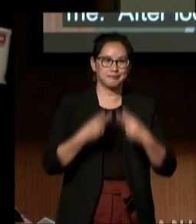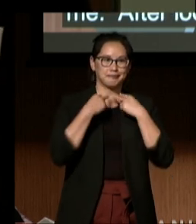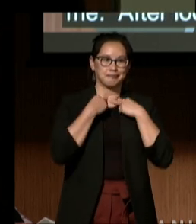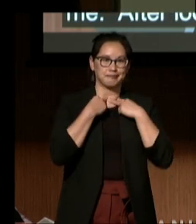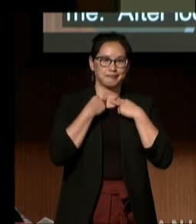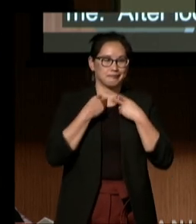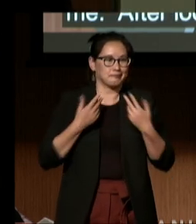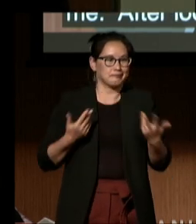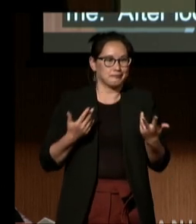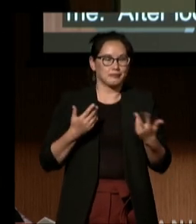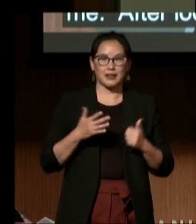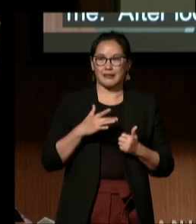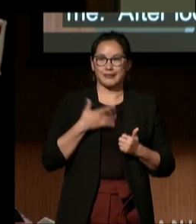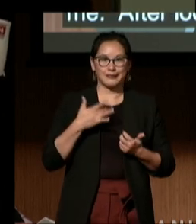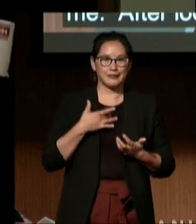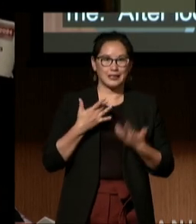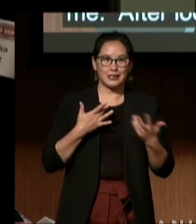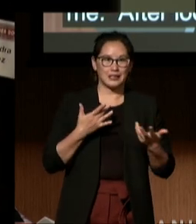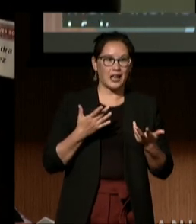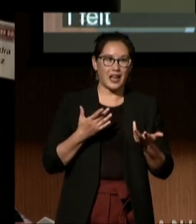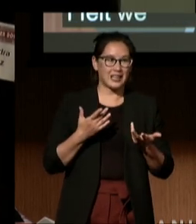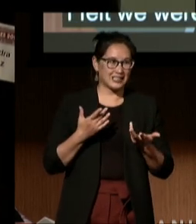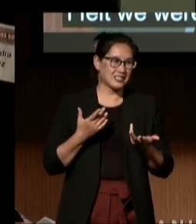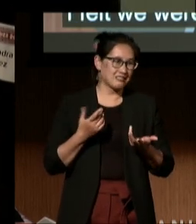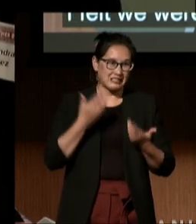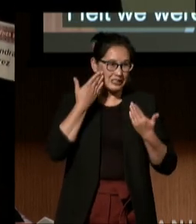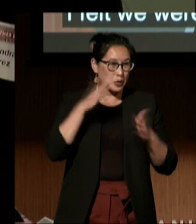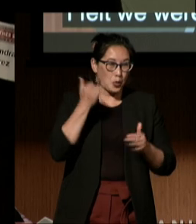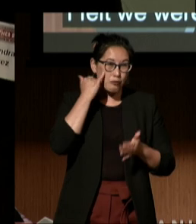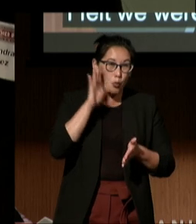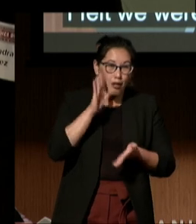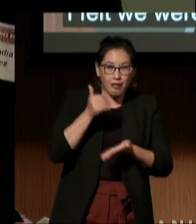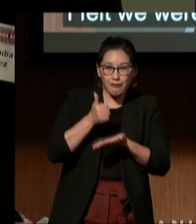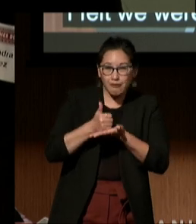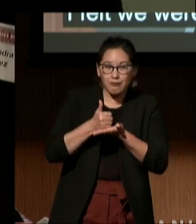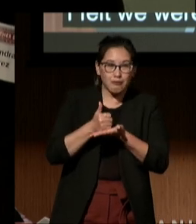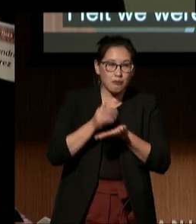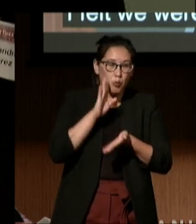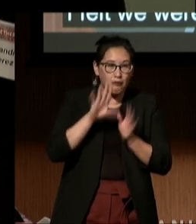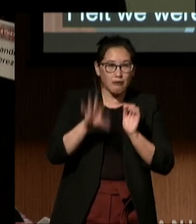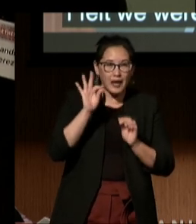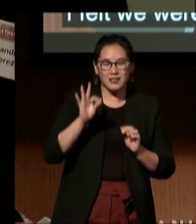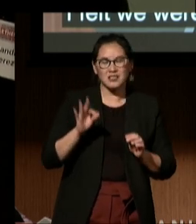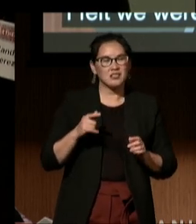that we would ever find help for Gustavo. I began to give up on the idea that such a place